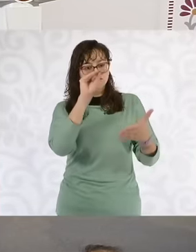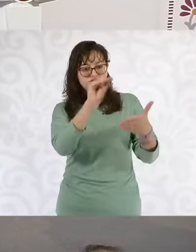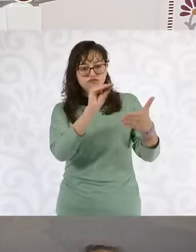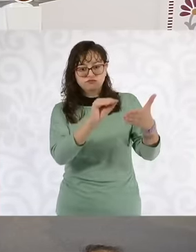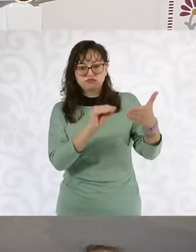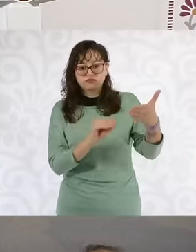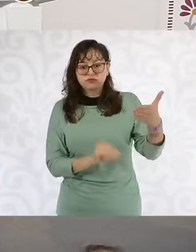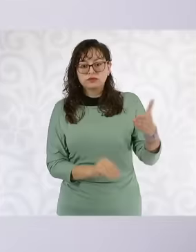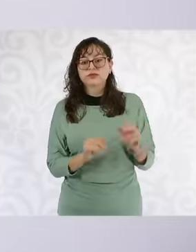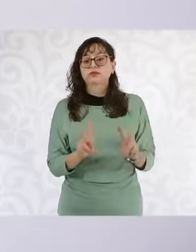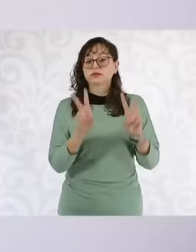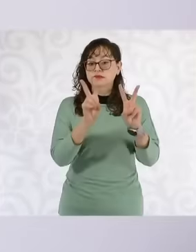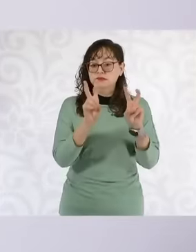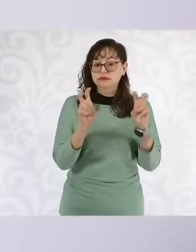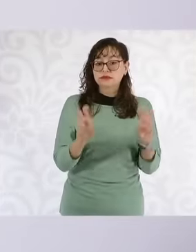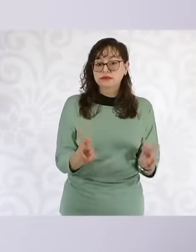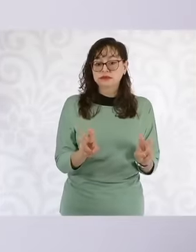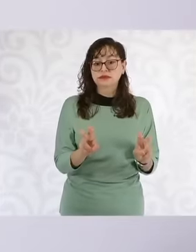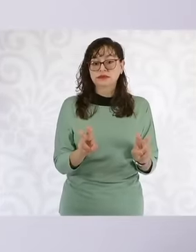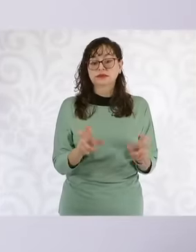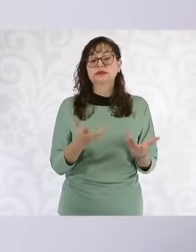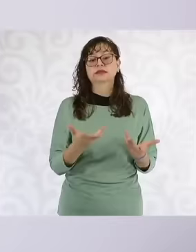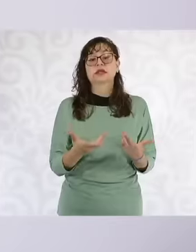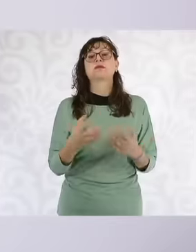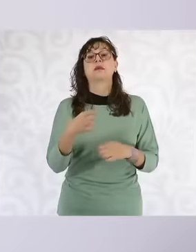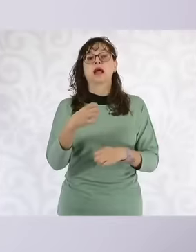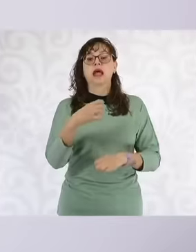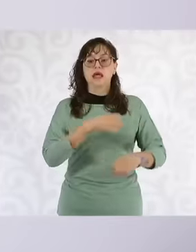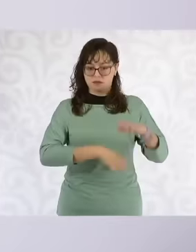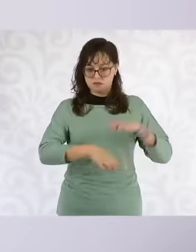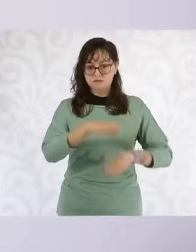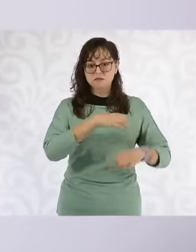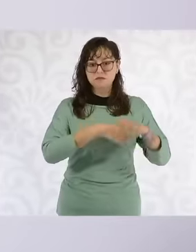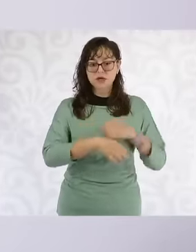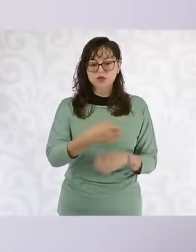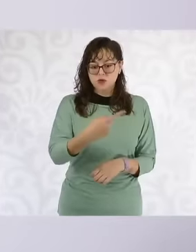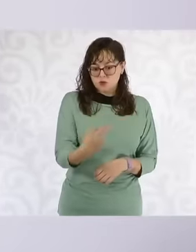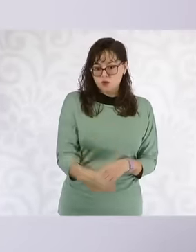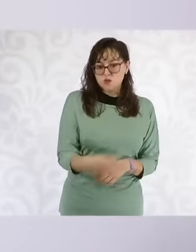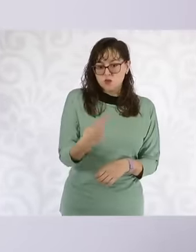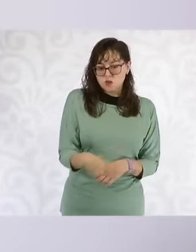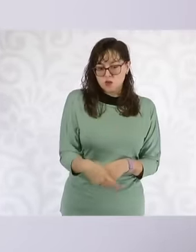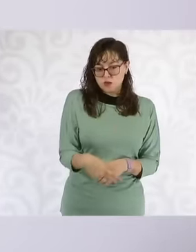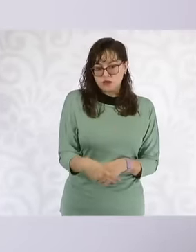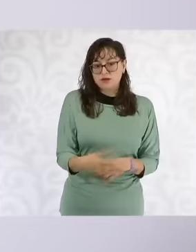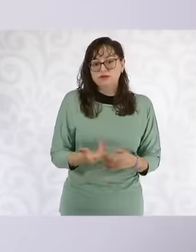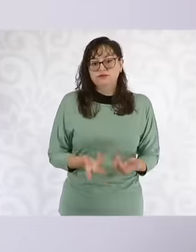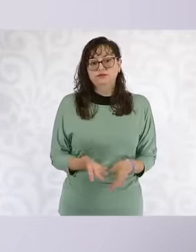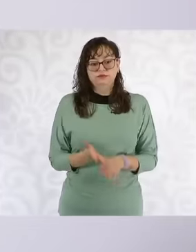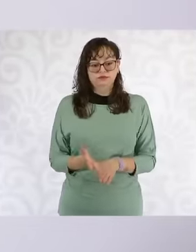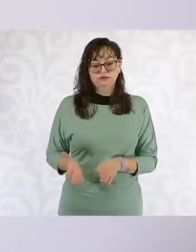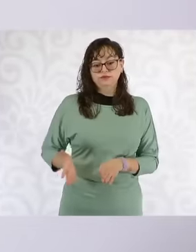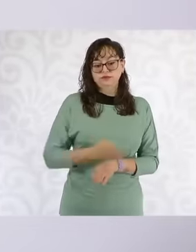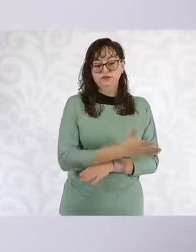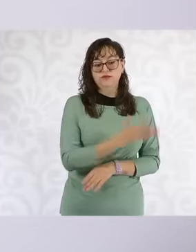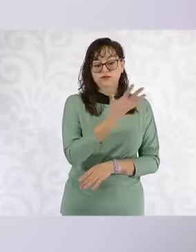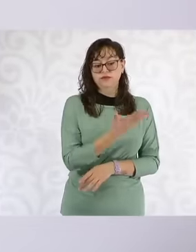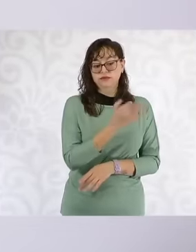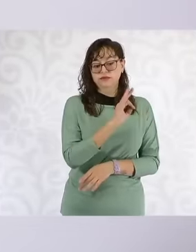strategic business areas of the Mexican state that began on February 5 of this year after 10